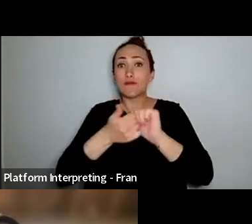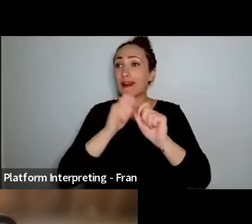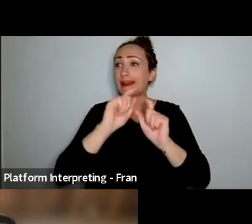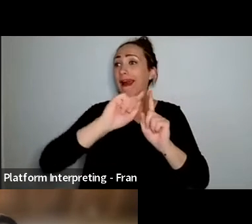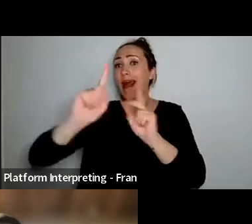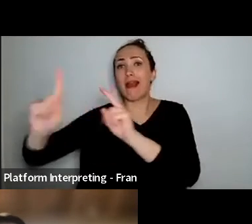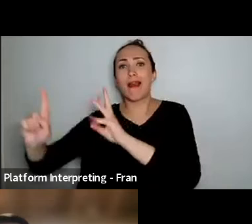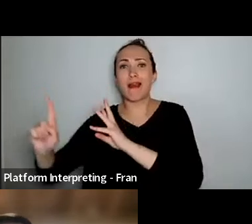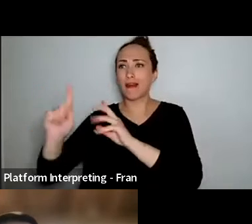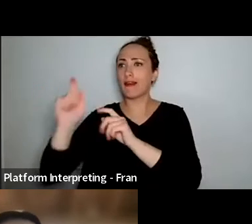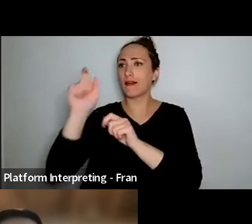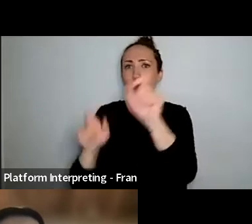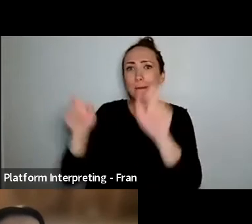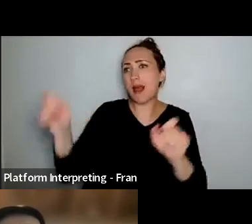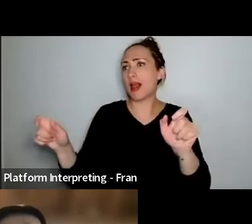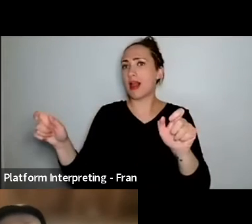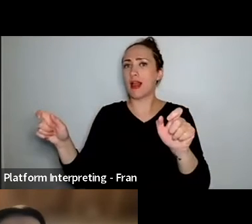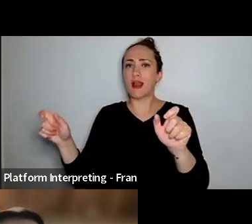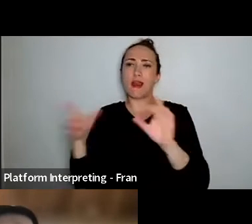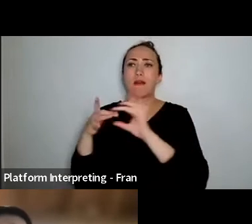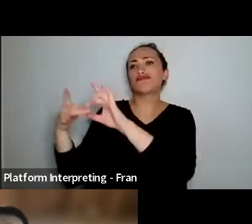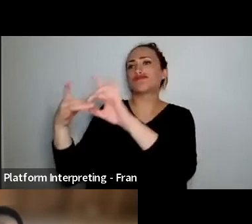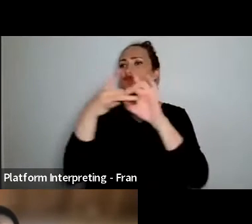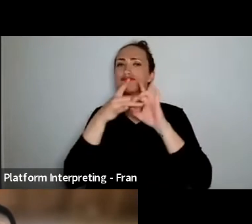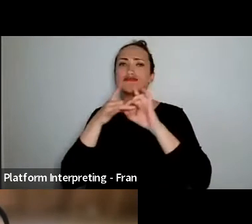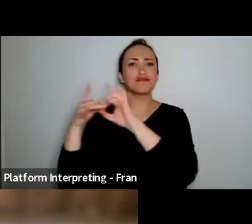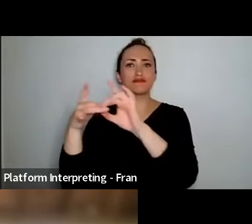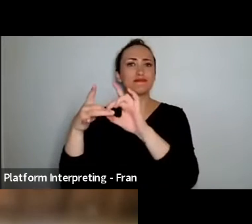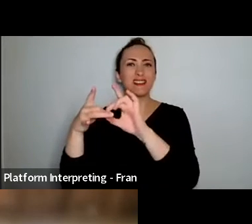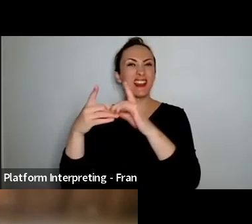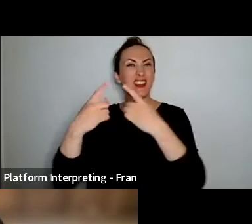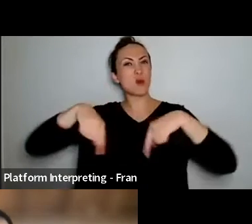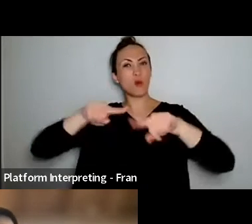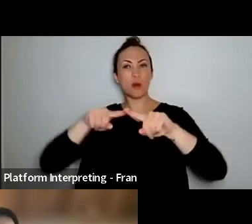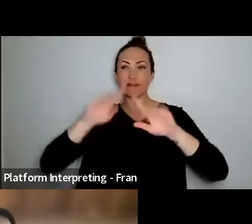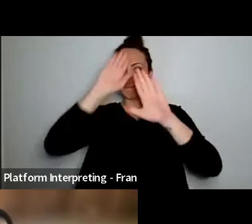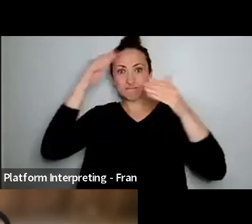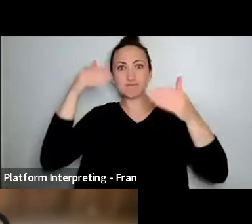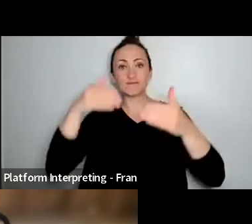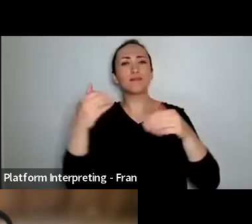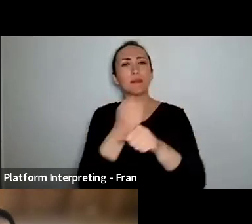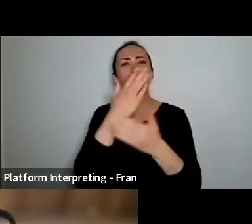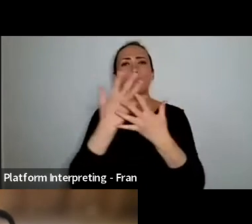from around the world and yeah working in the field of of integrated dance working with artists